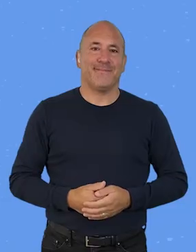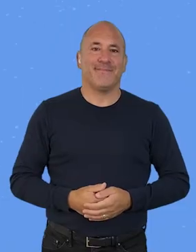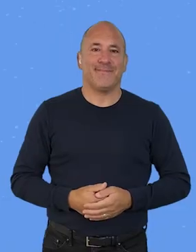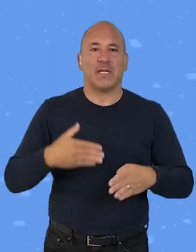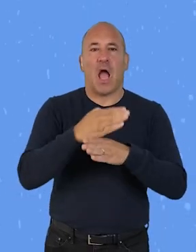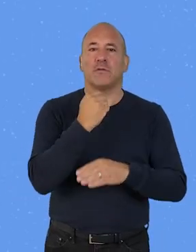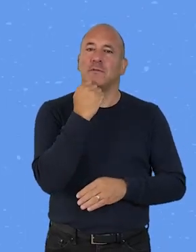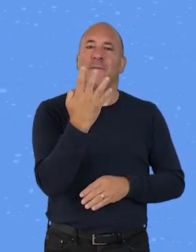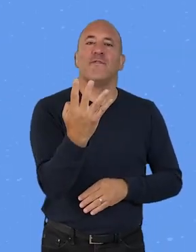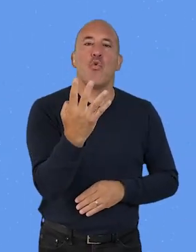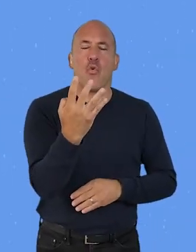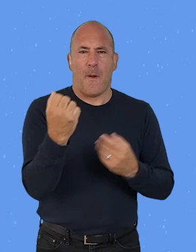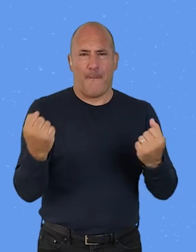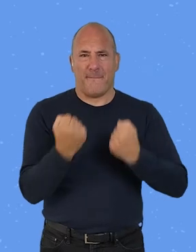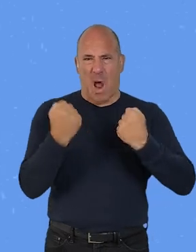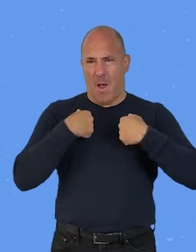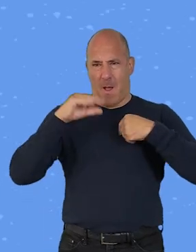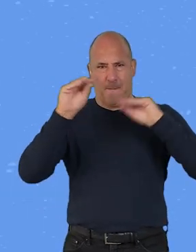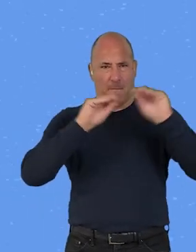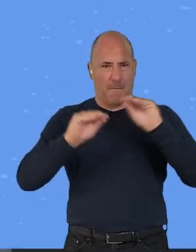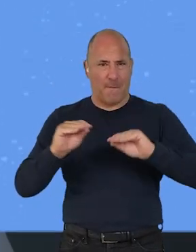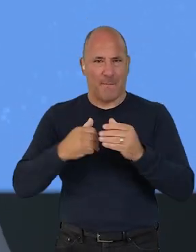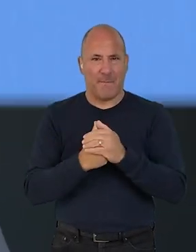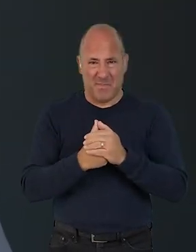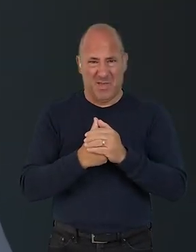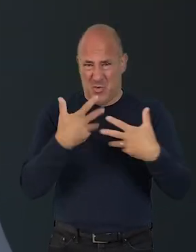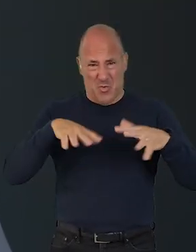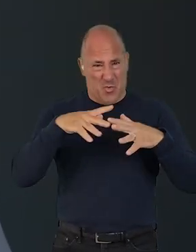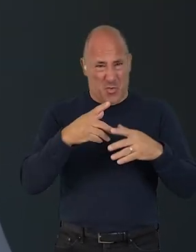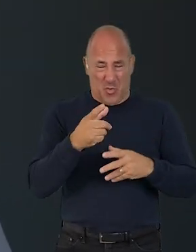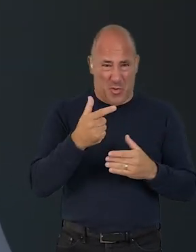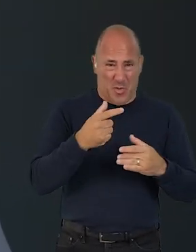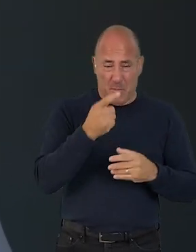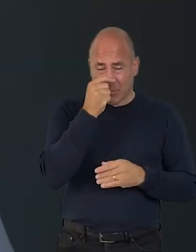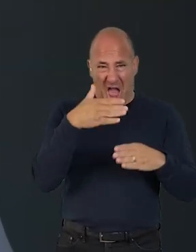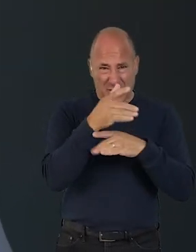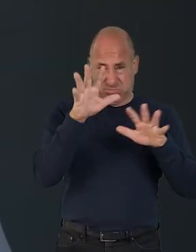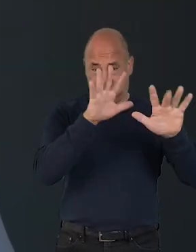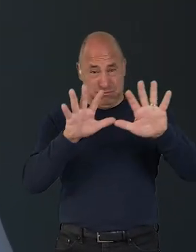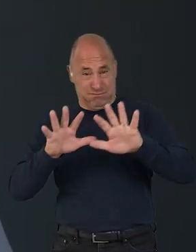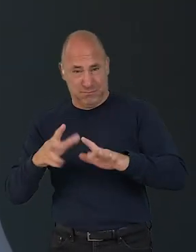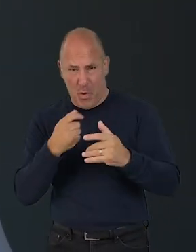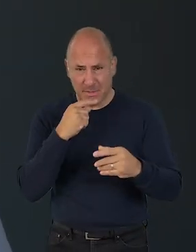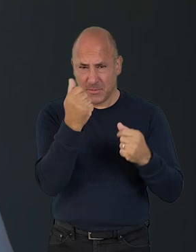Task 4, Power-mapping. You've just been through a whirlwind of potential actions, and hopefully considered how some